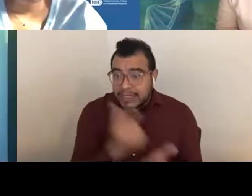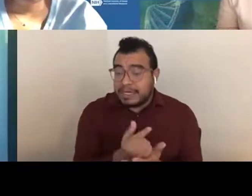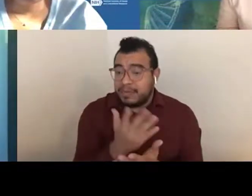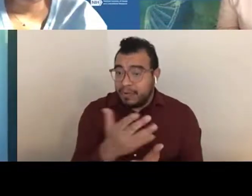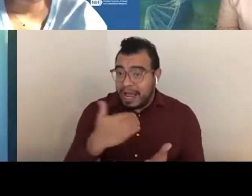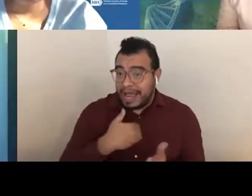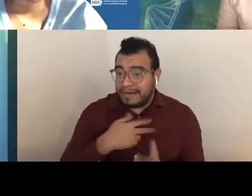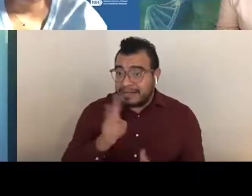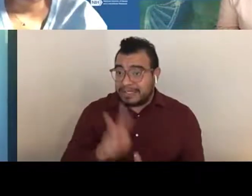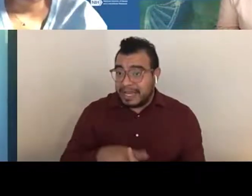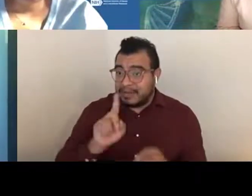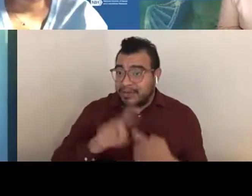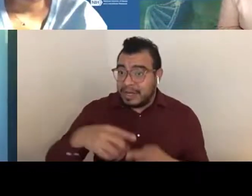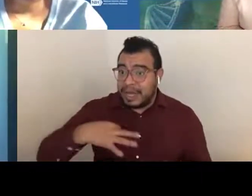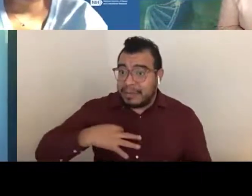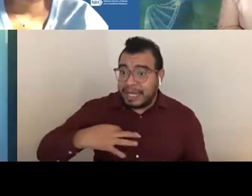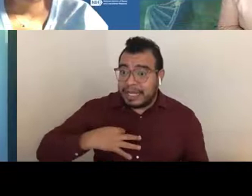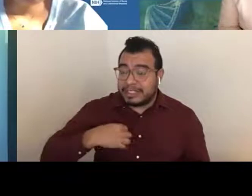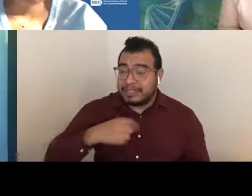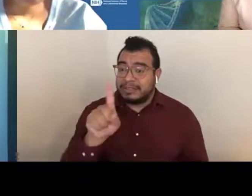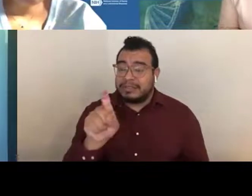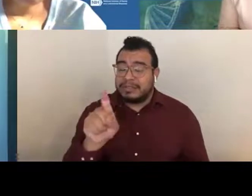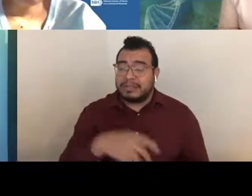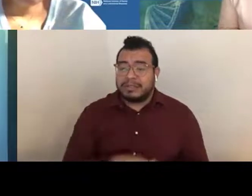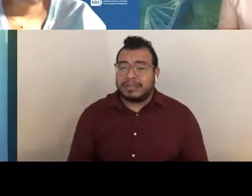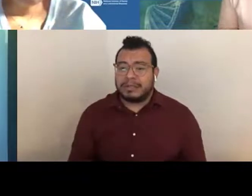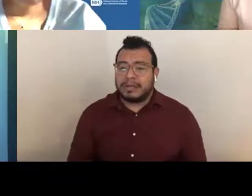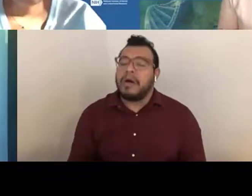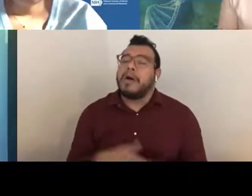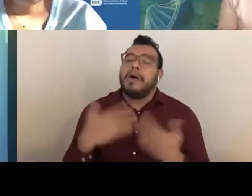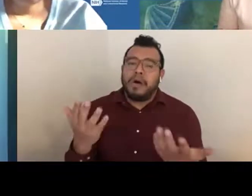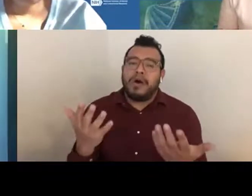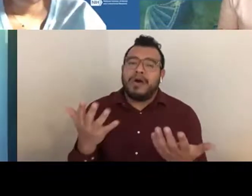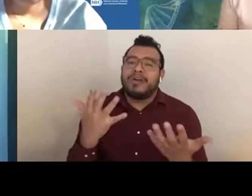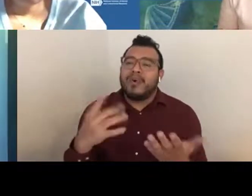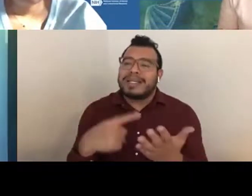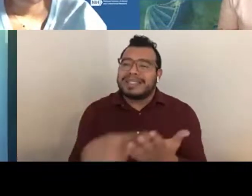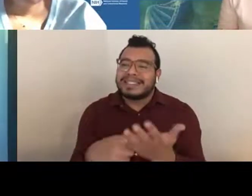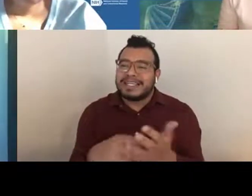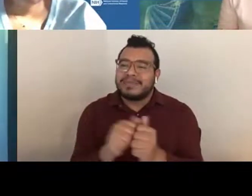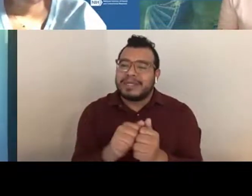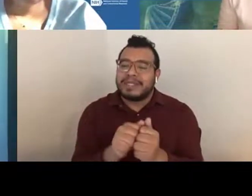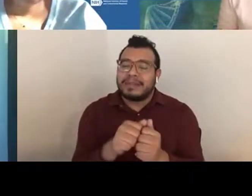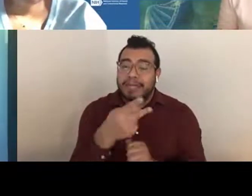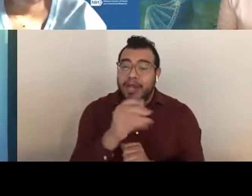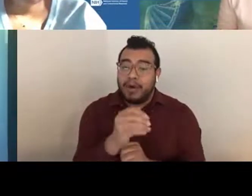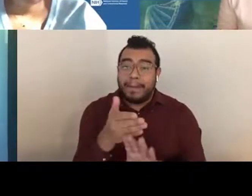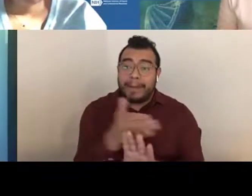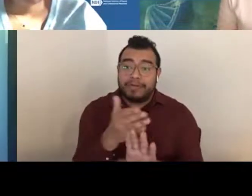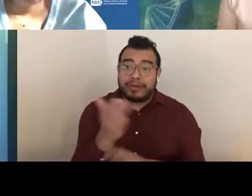So you want to discuss prior to submission with your PO to make sure that the application